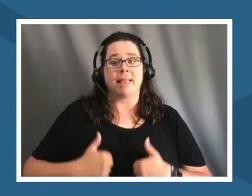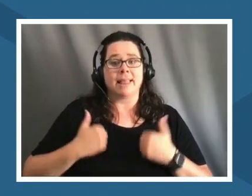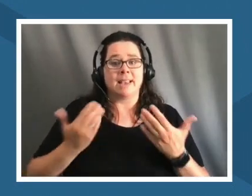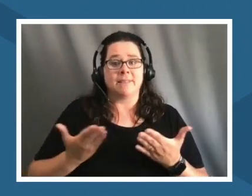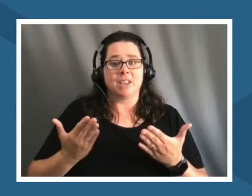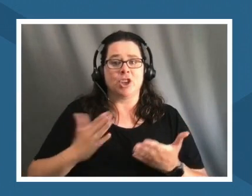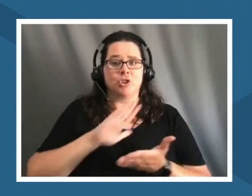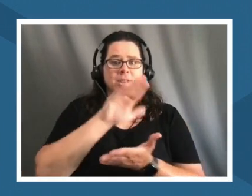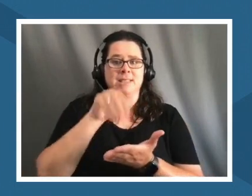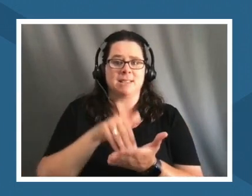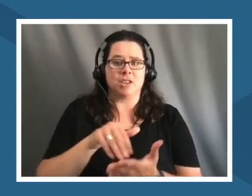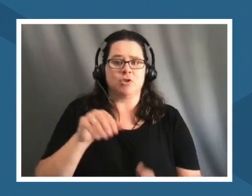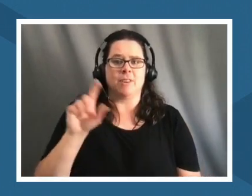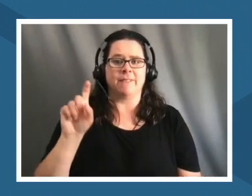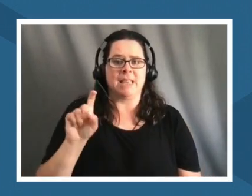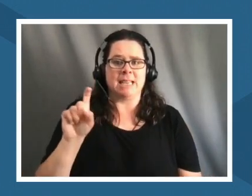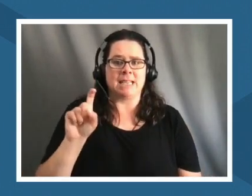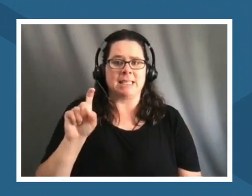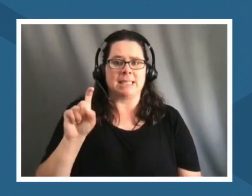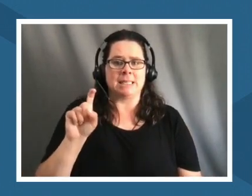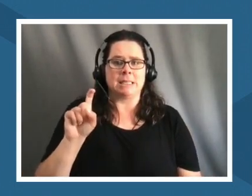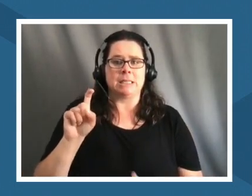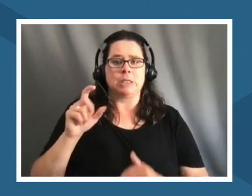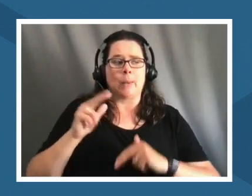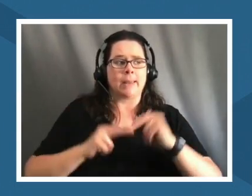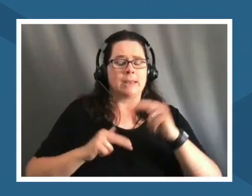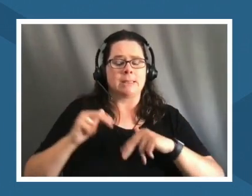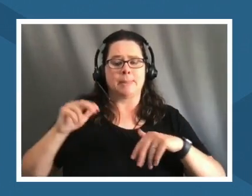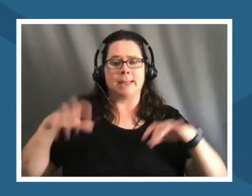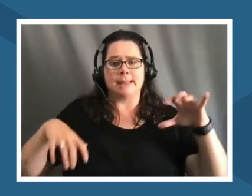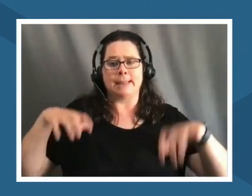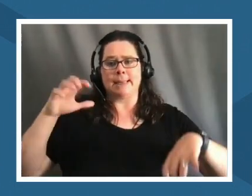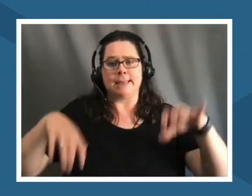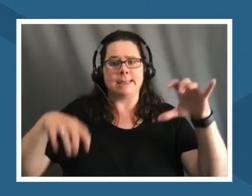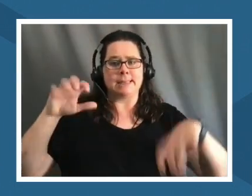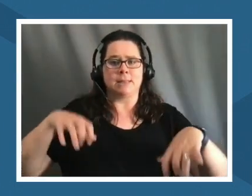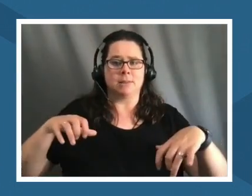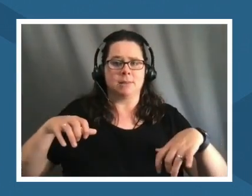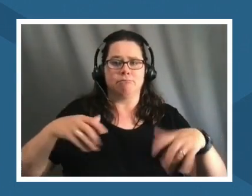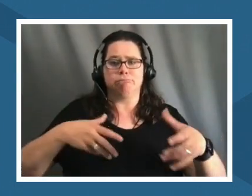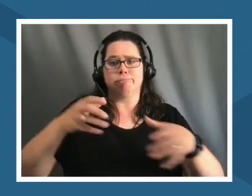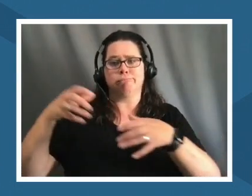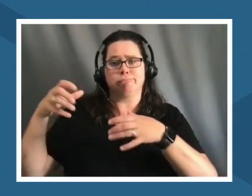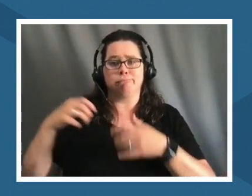and so there's buildings all around me